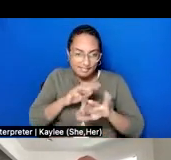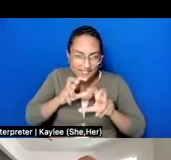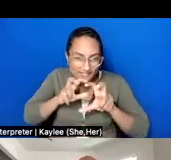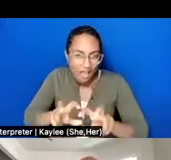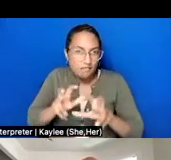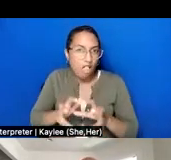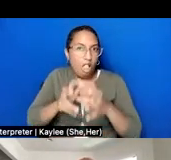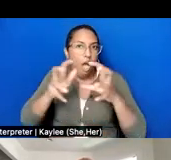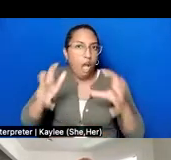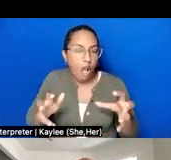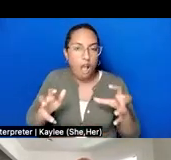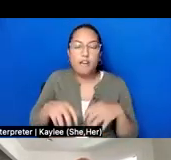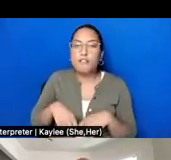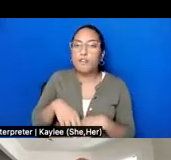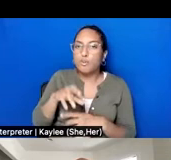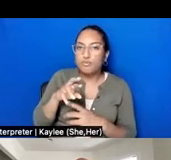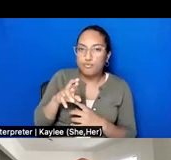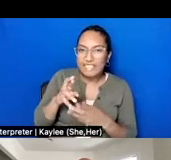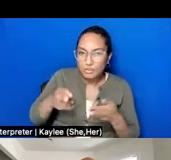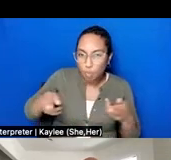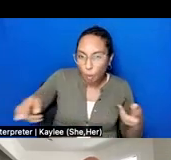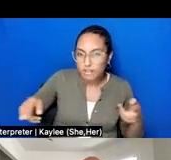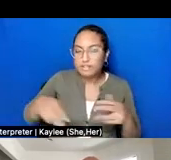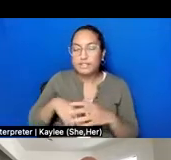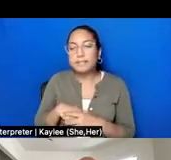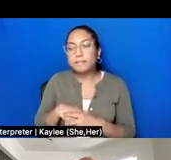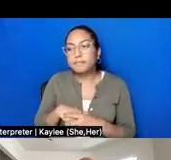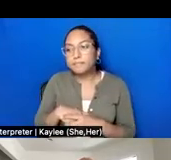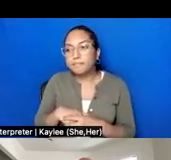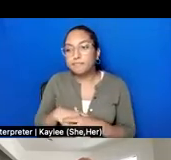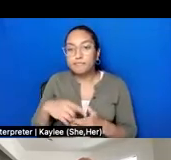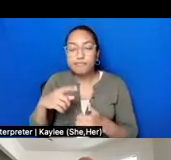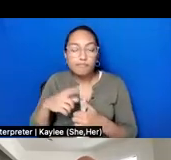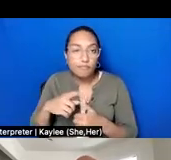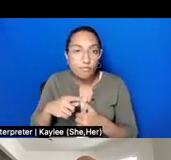There were three main core messages for this project: One, that Muslims have a diverse-